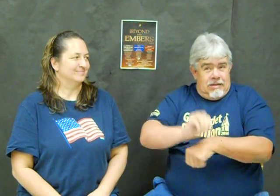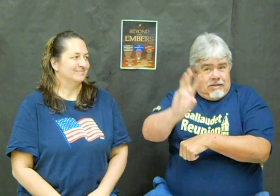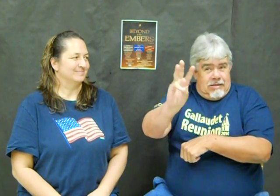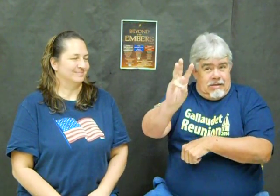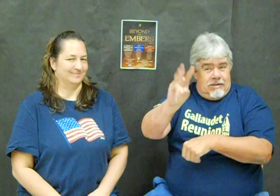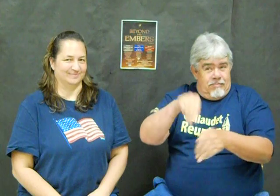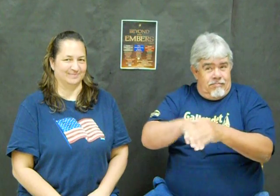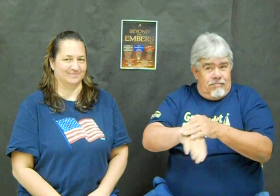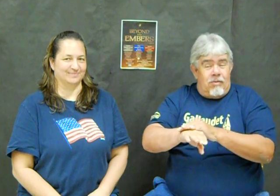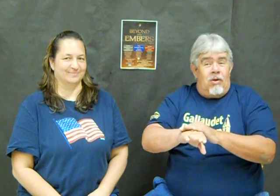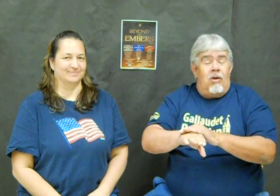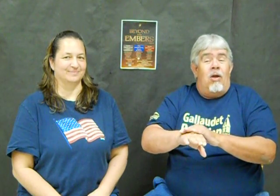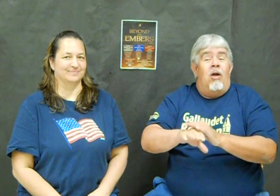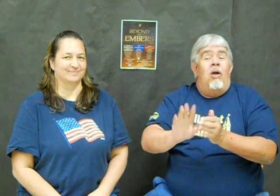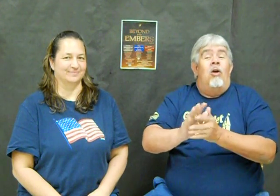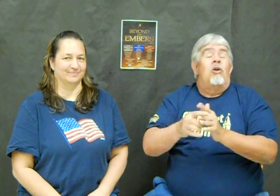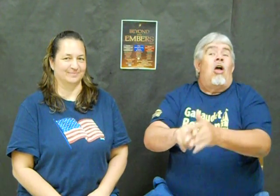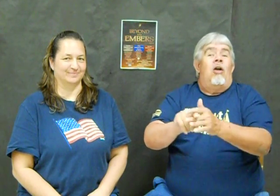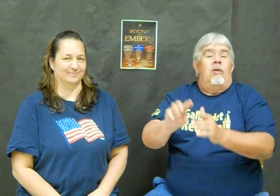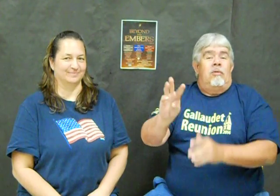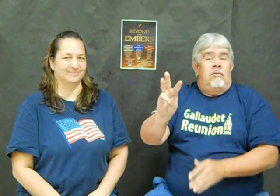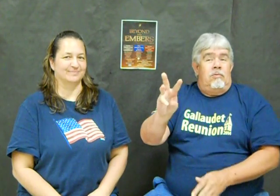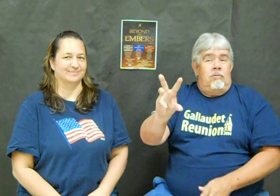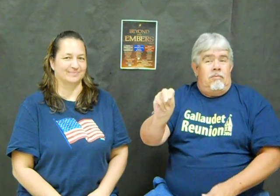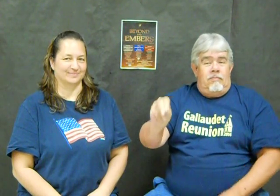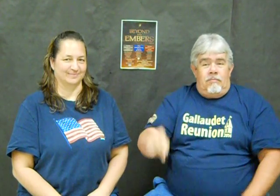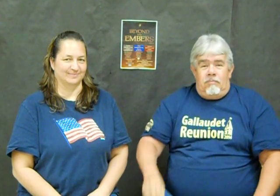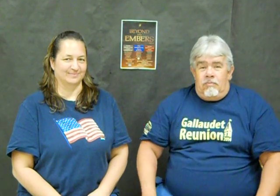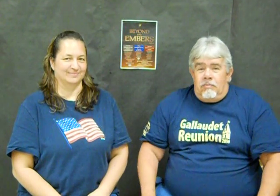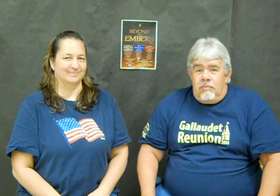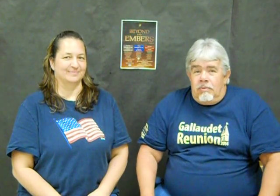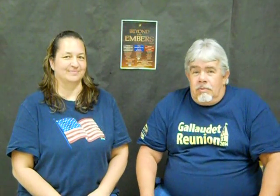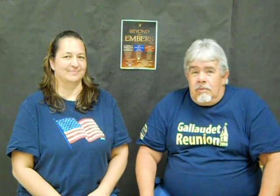People can come in at 6 pm and the movie will begin at 6:30 pm.